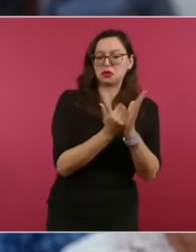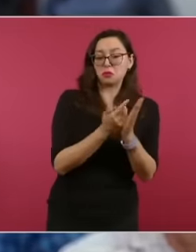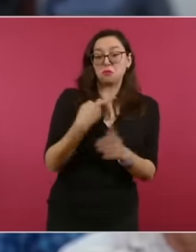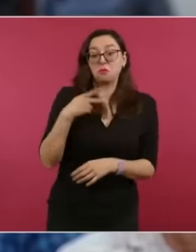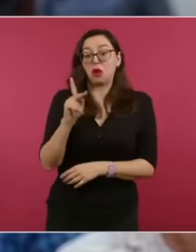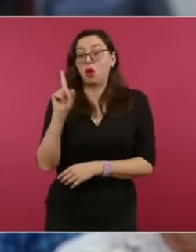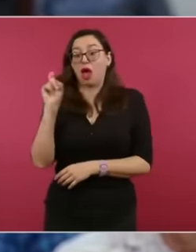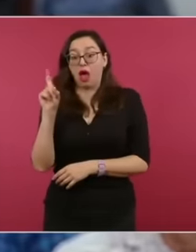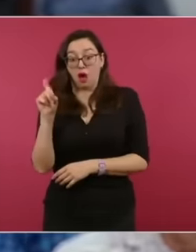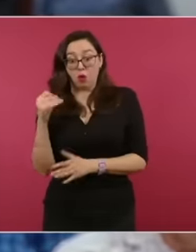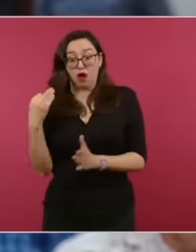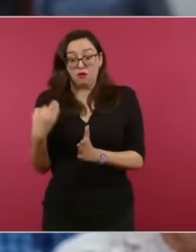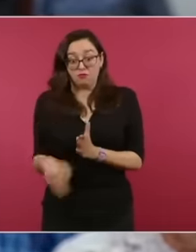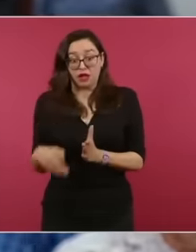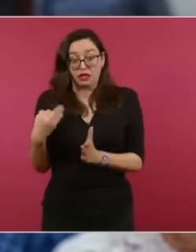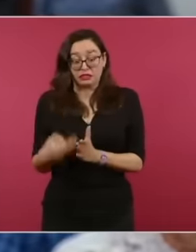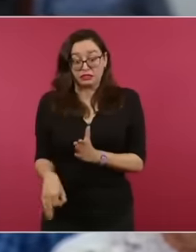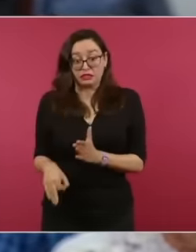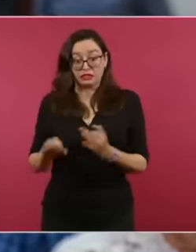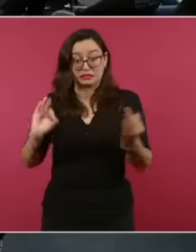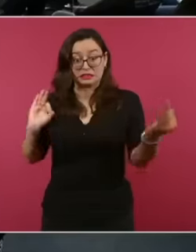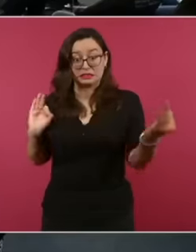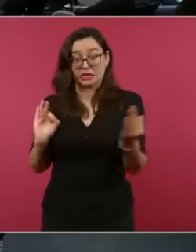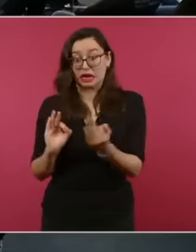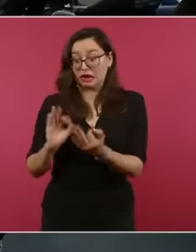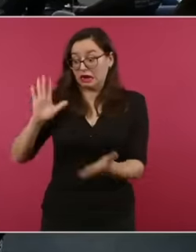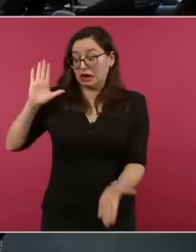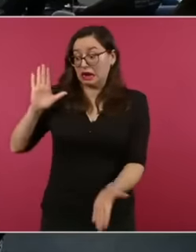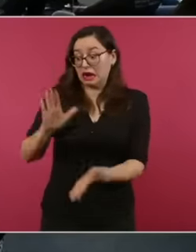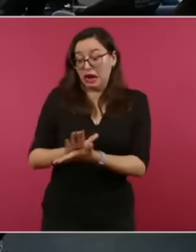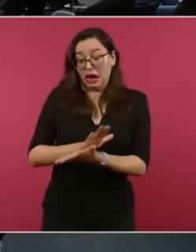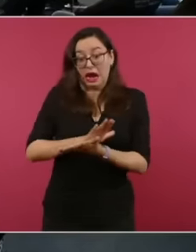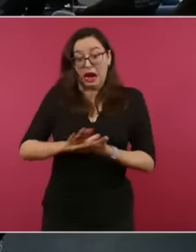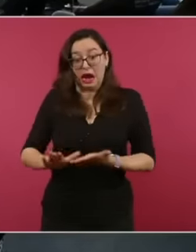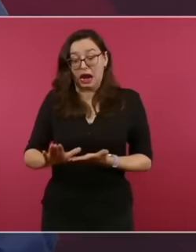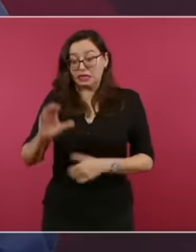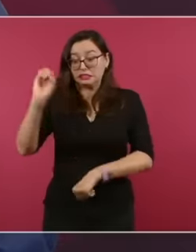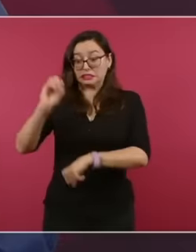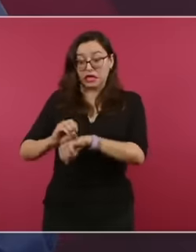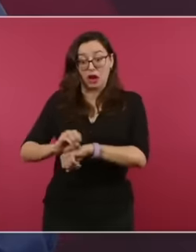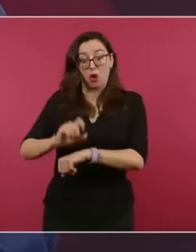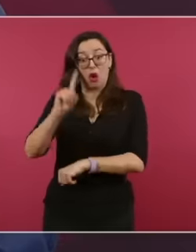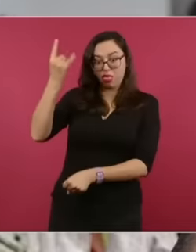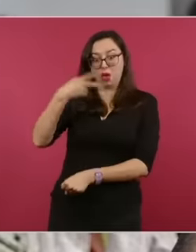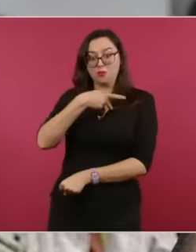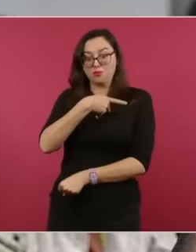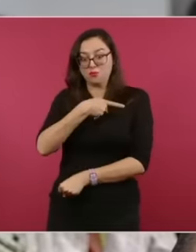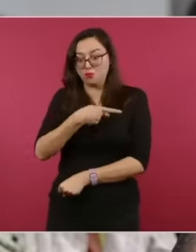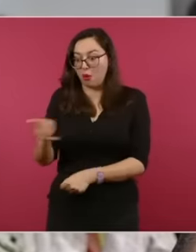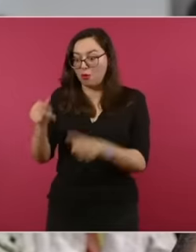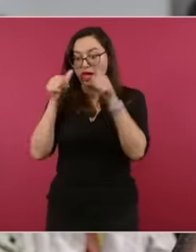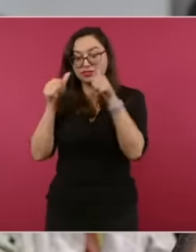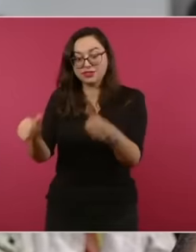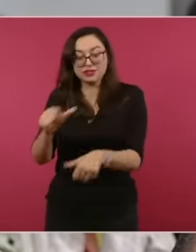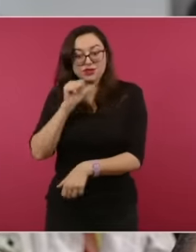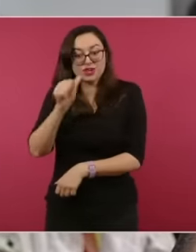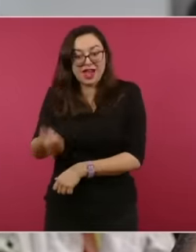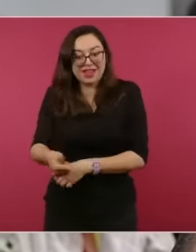the day you started talking about may soon arrive. Excuse me for starting to talk about poverty